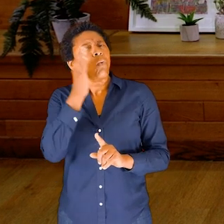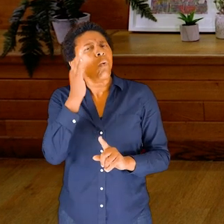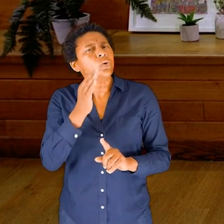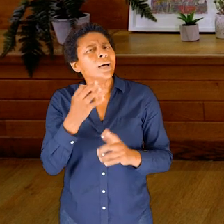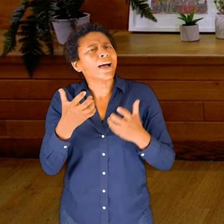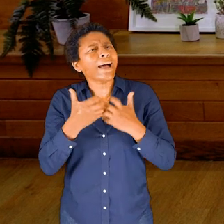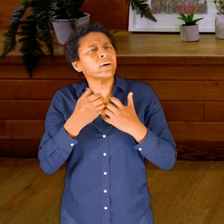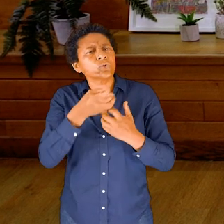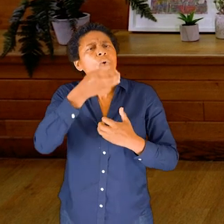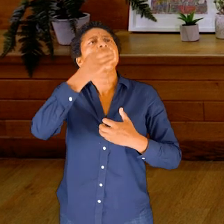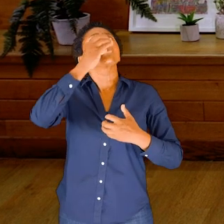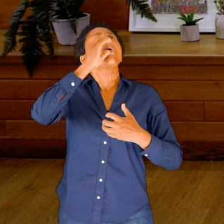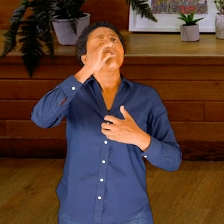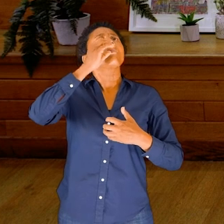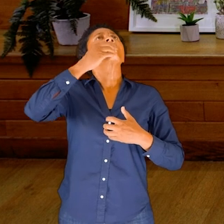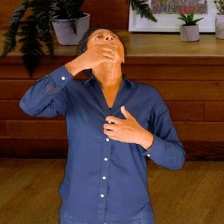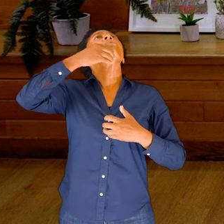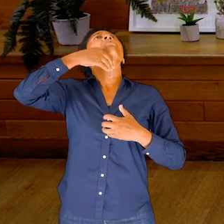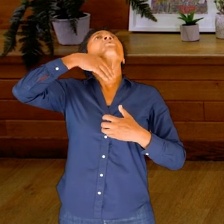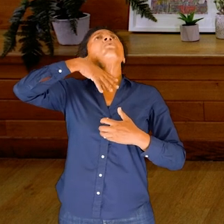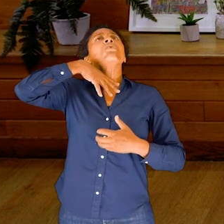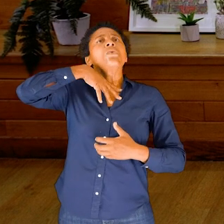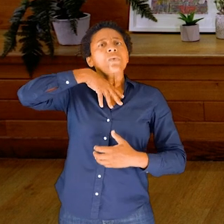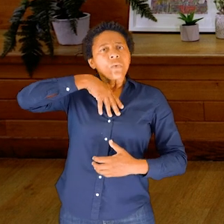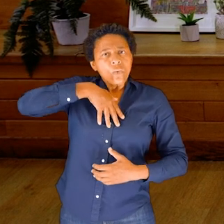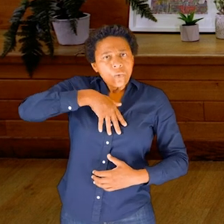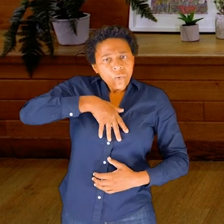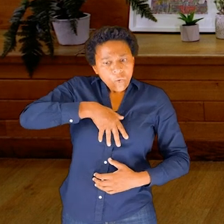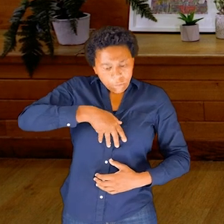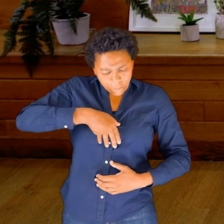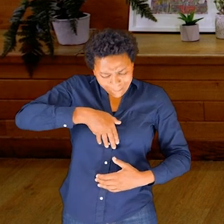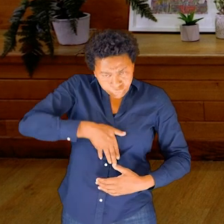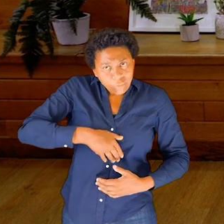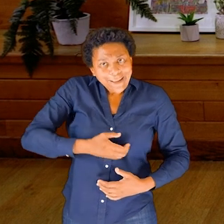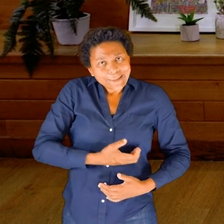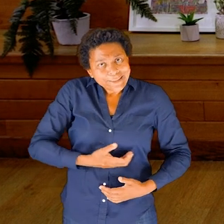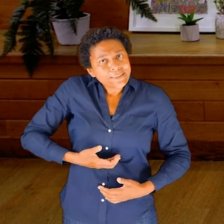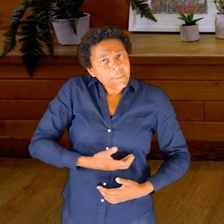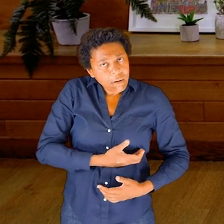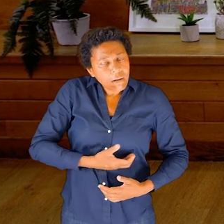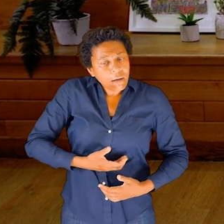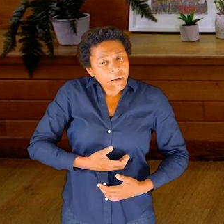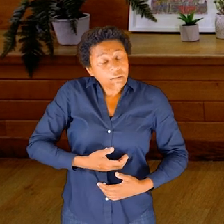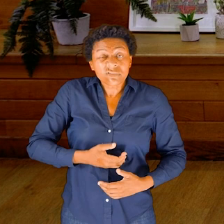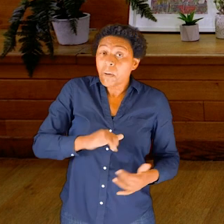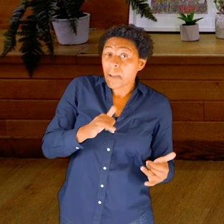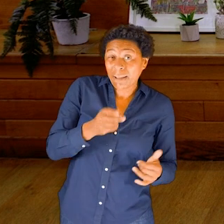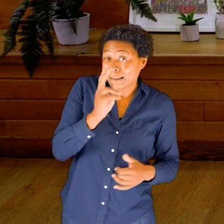from the mouth into the stomach. So bit by bit, you might notice—again, closing the eyes if it’s helpful, to